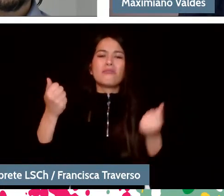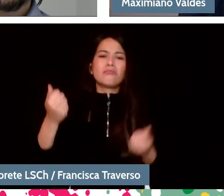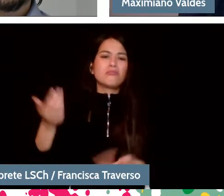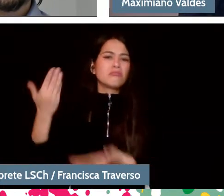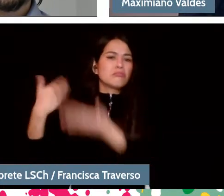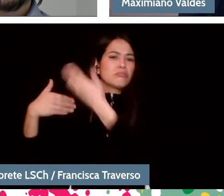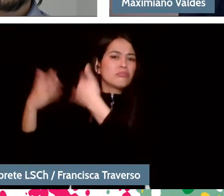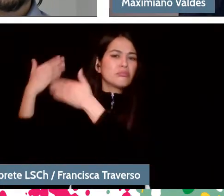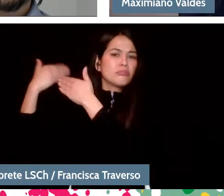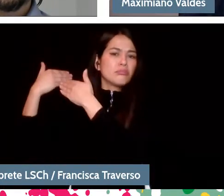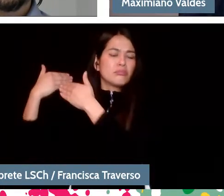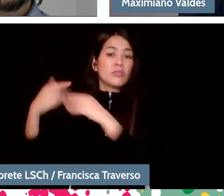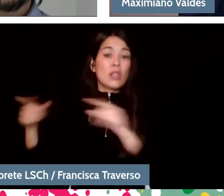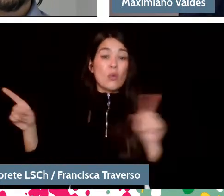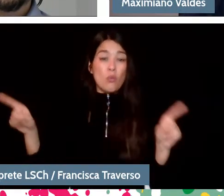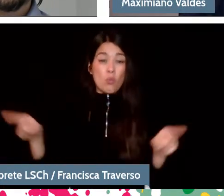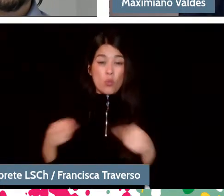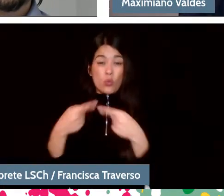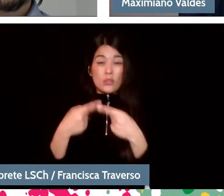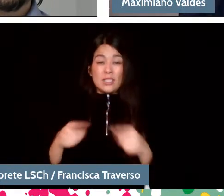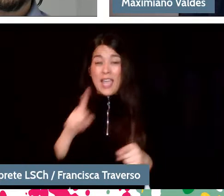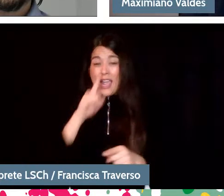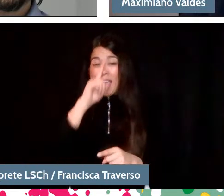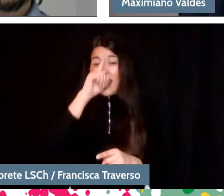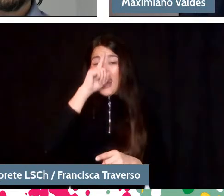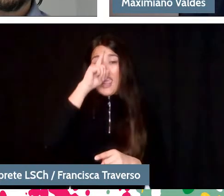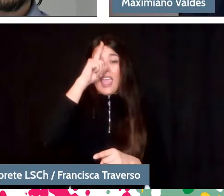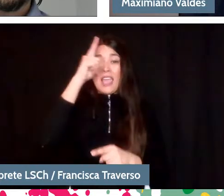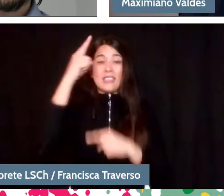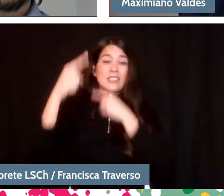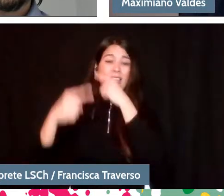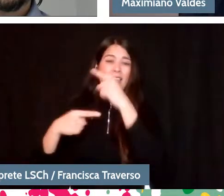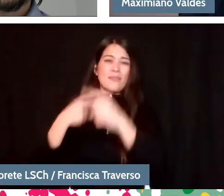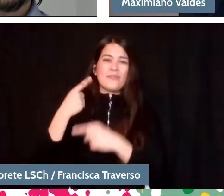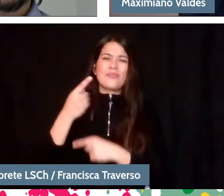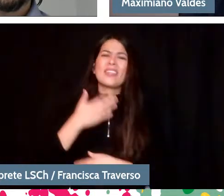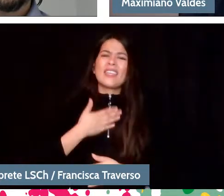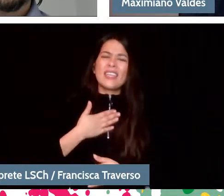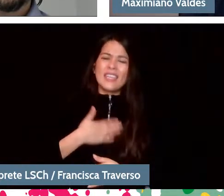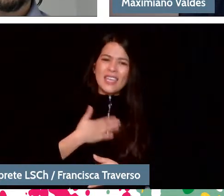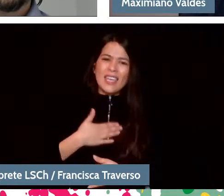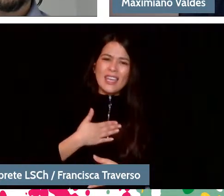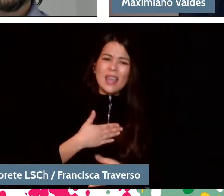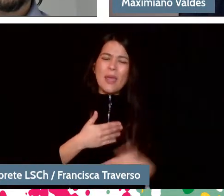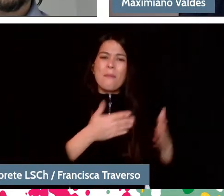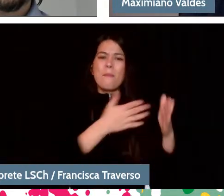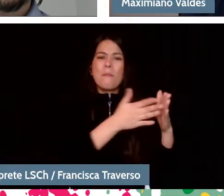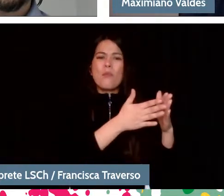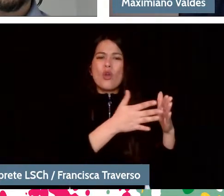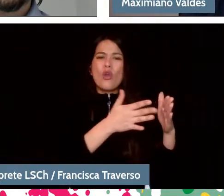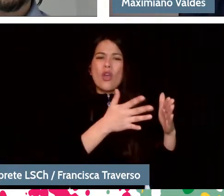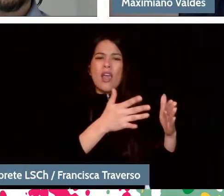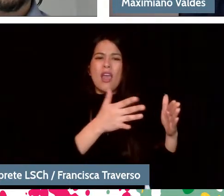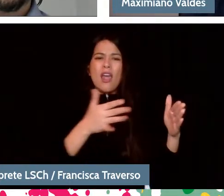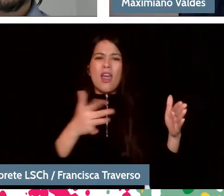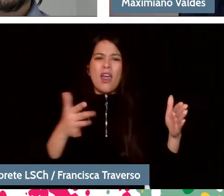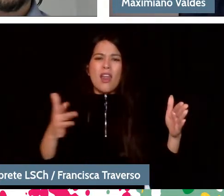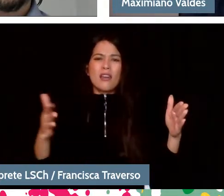Classical music aims to continue in time. It intends to continue over time with a selection process of musical material,